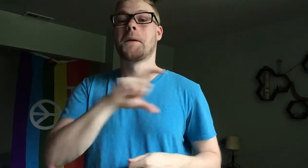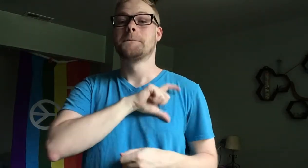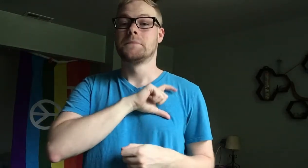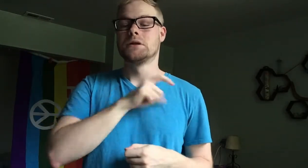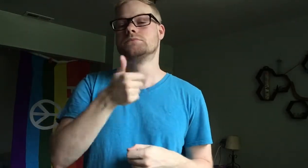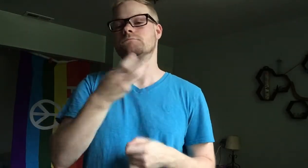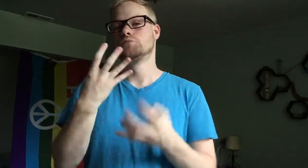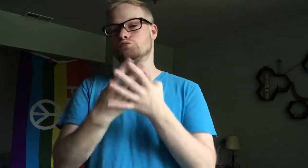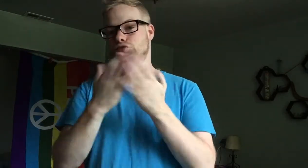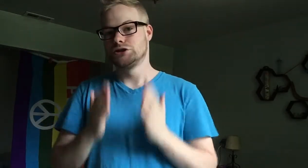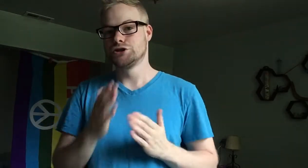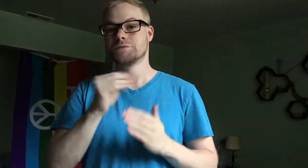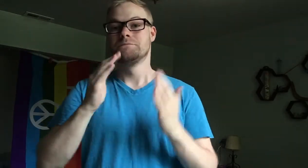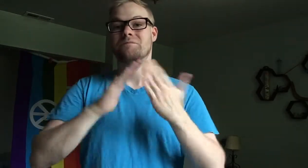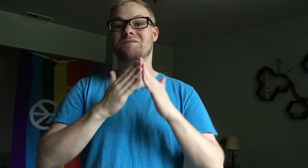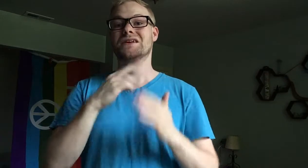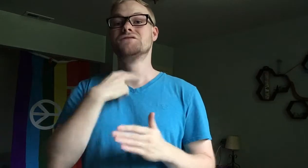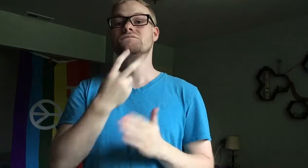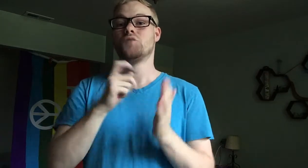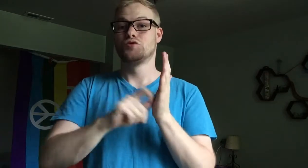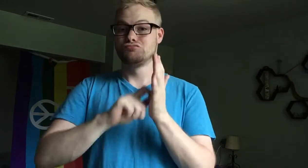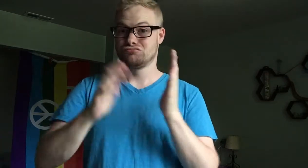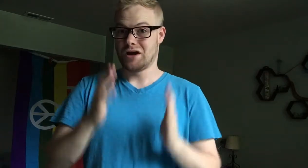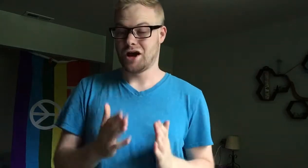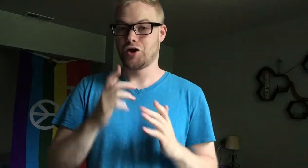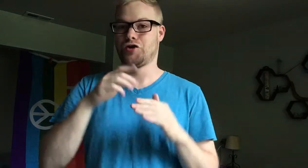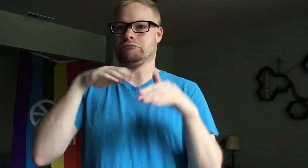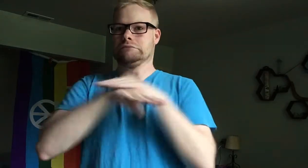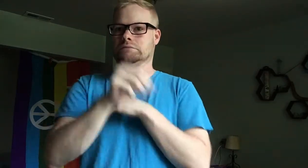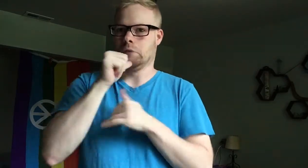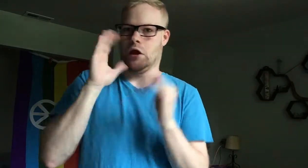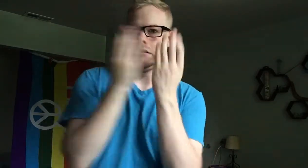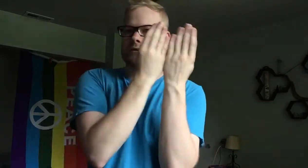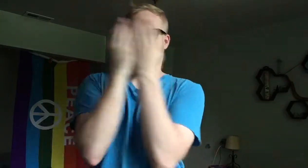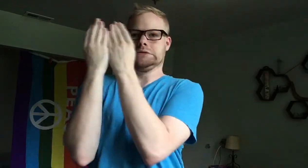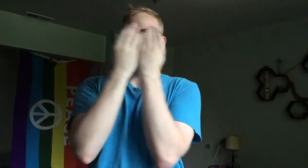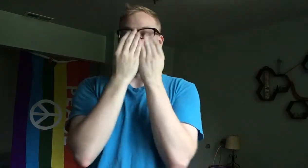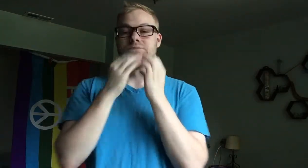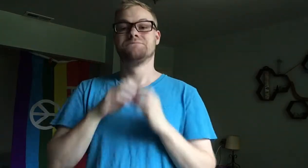The police, a few prisoners, and a Village Voice writer barricaded themselves in the bar,